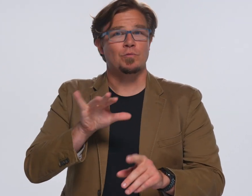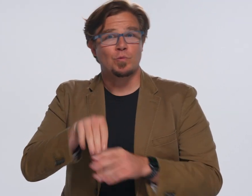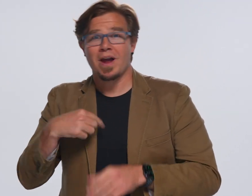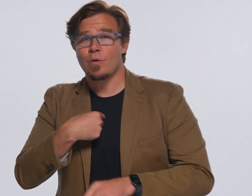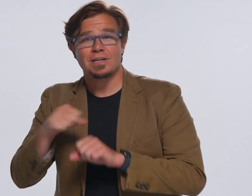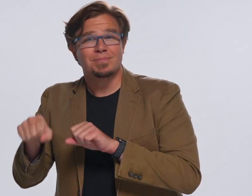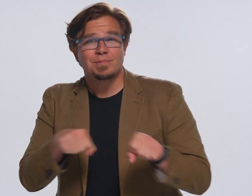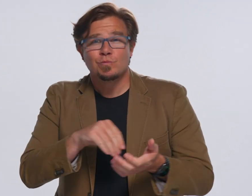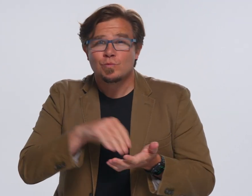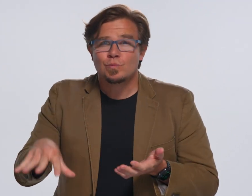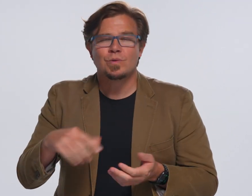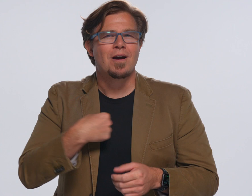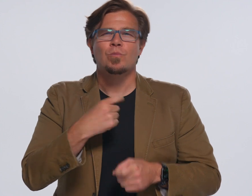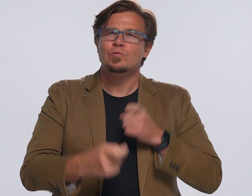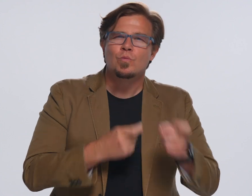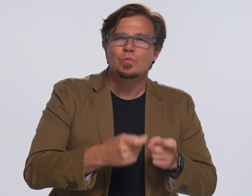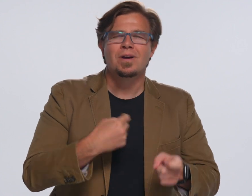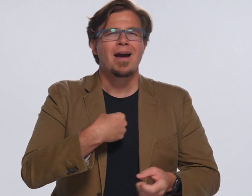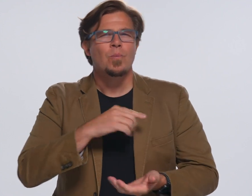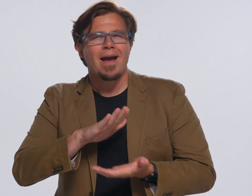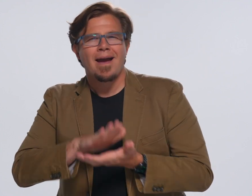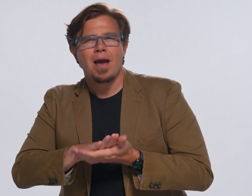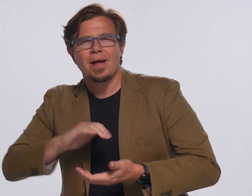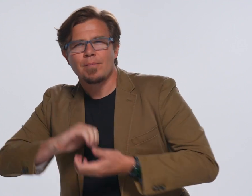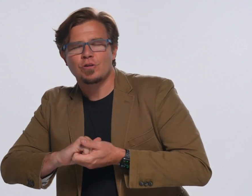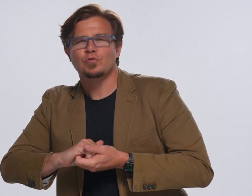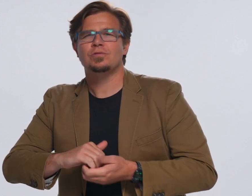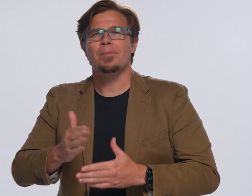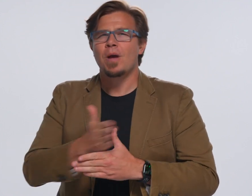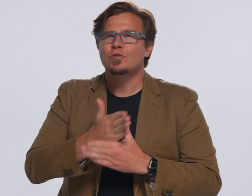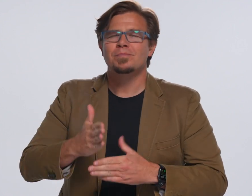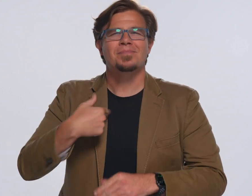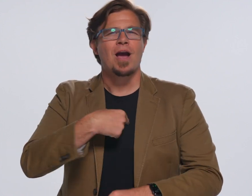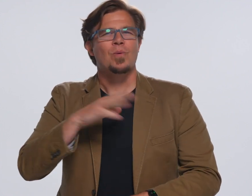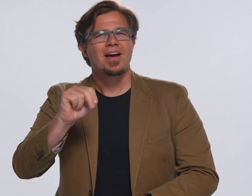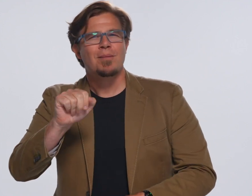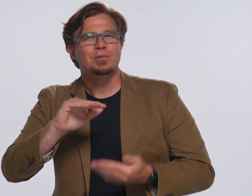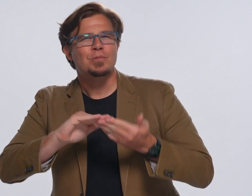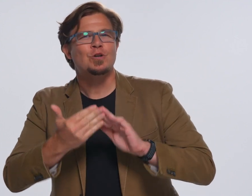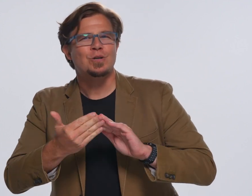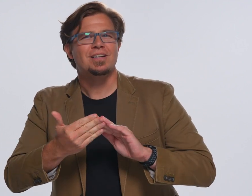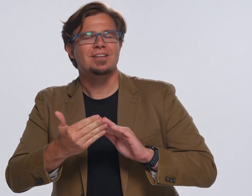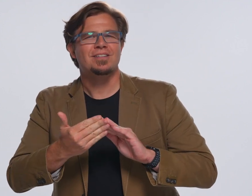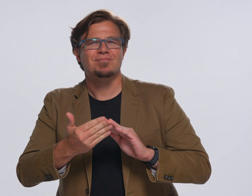including prospective students, donors, academic collaborators, partners, and campus community members.